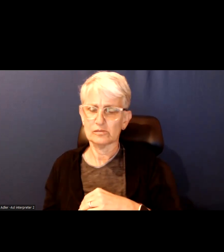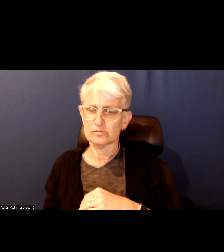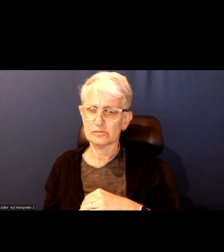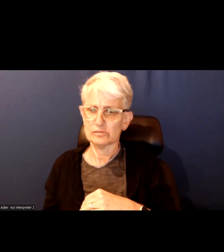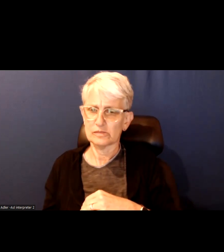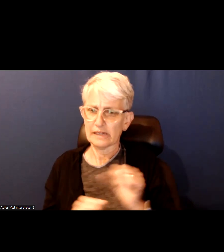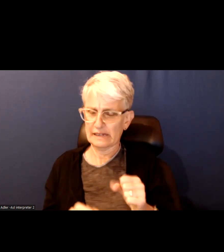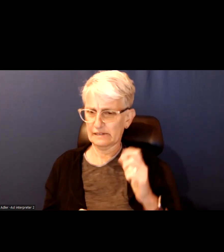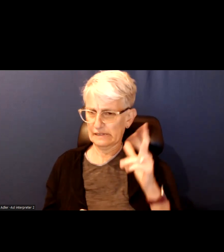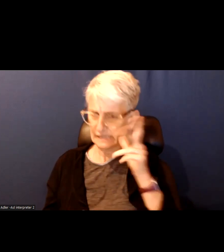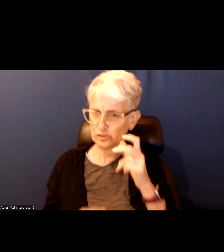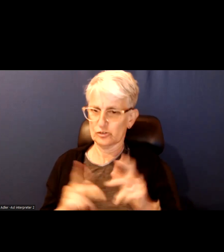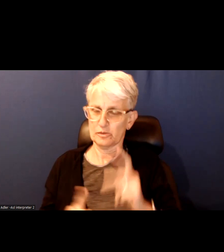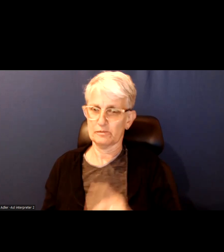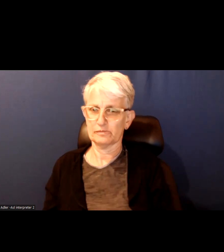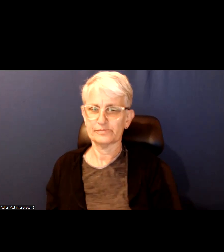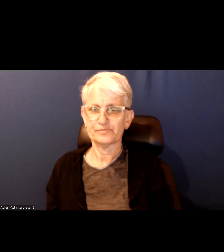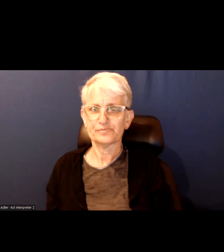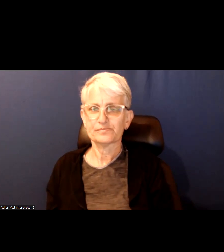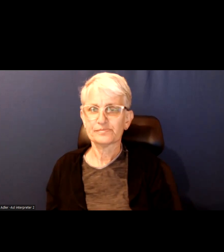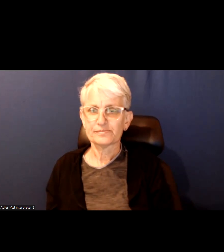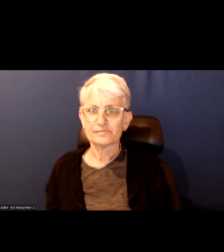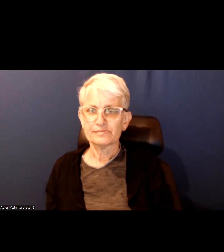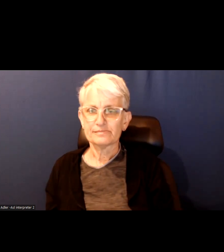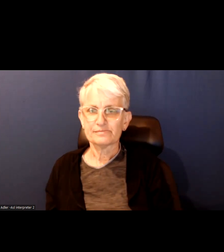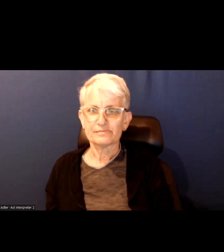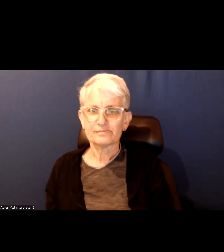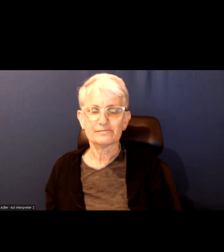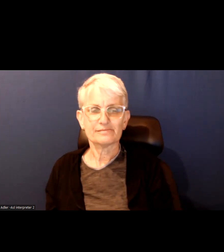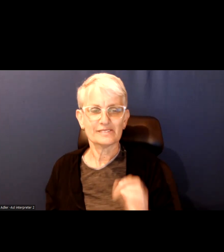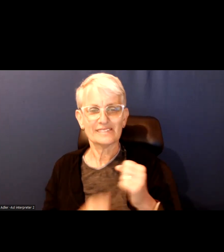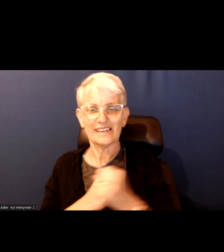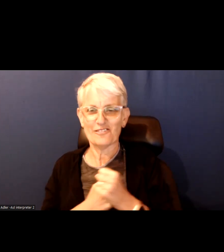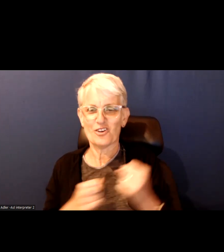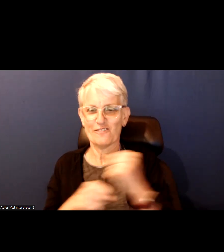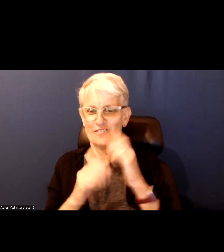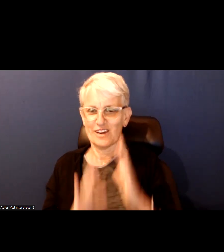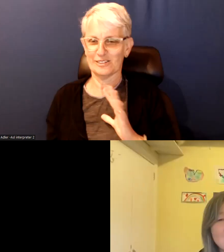Lover and fighter, love that.